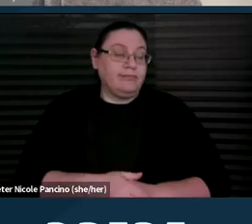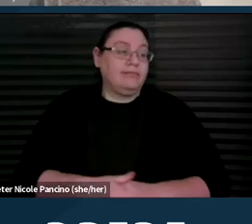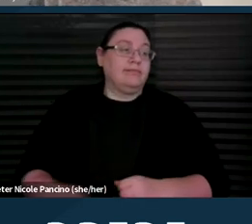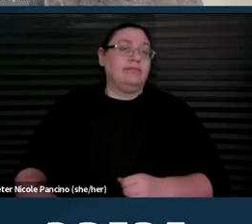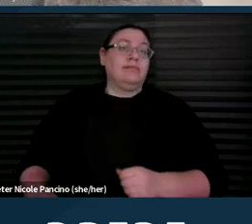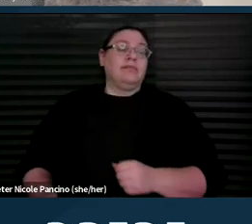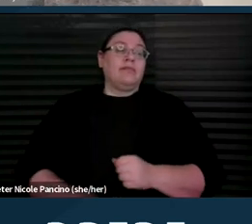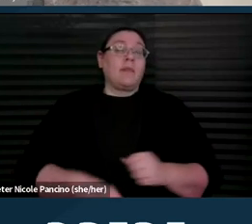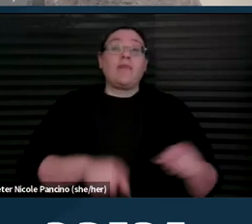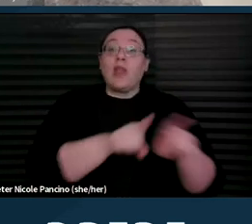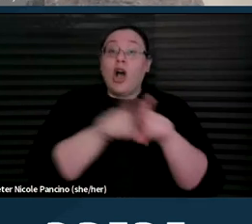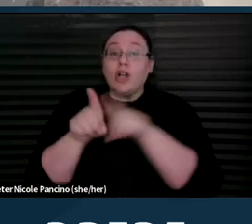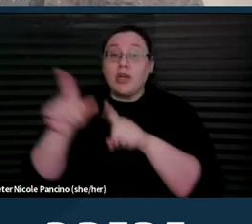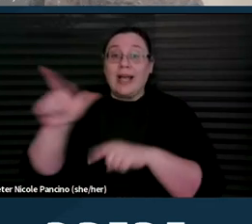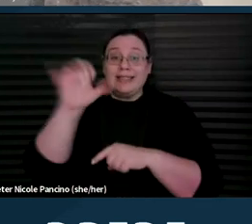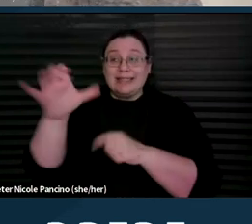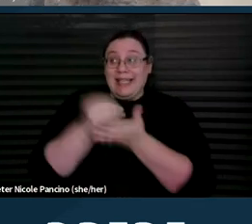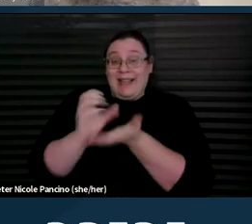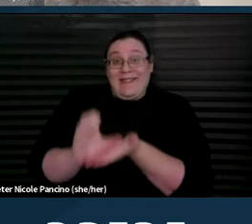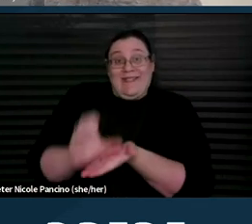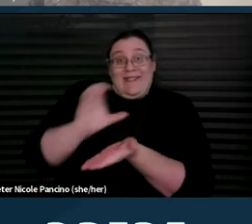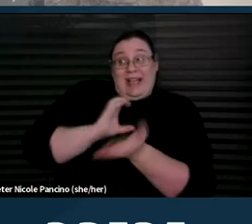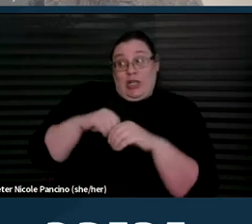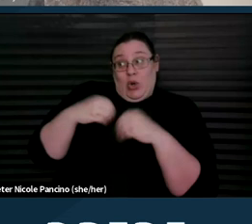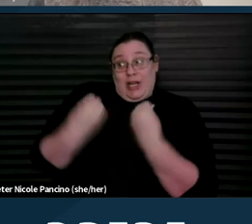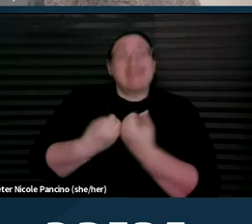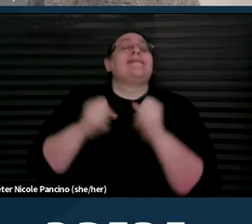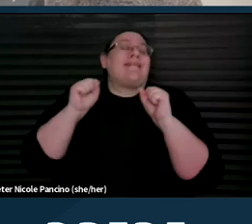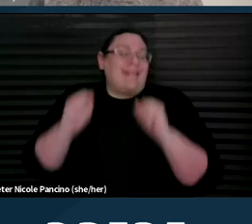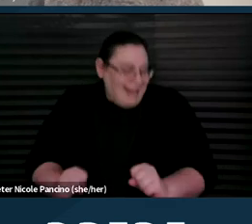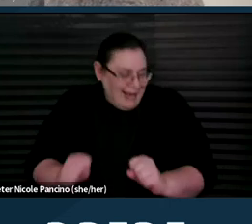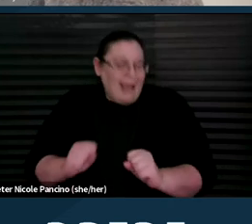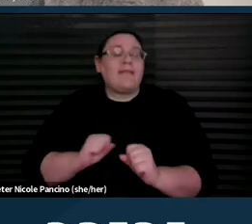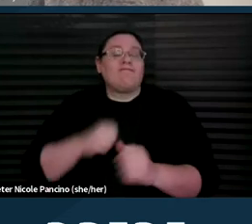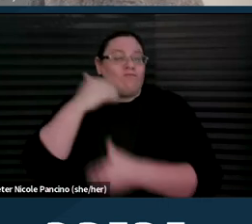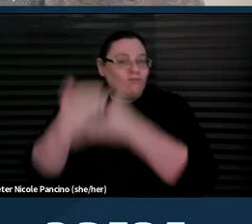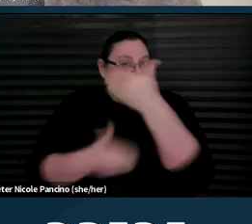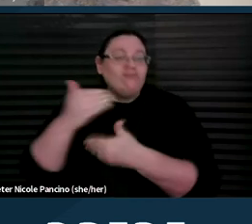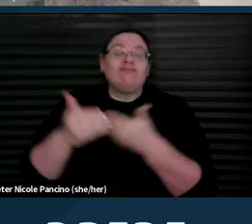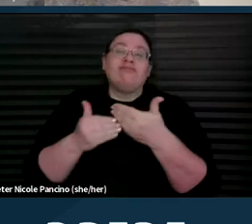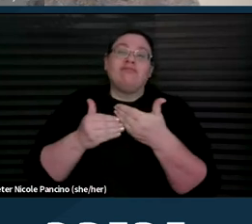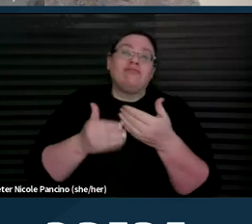Also, LSC funded organizations can in engage in proceedings and litigation representing